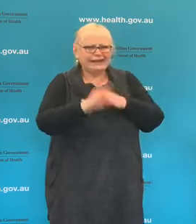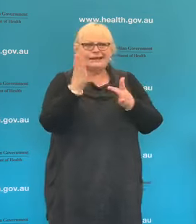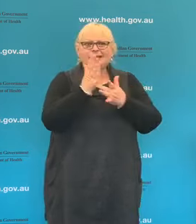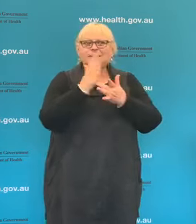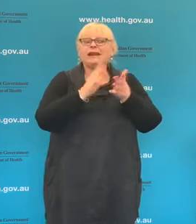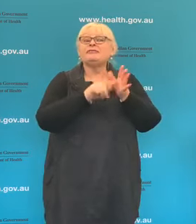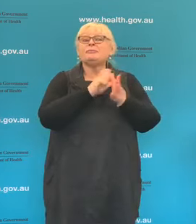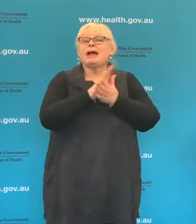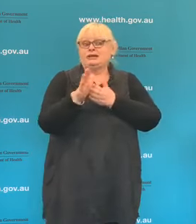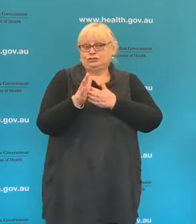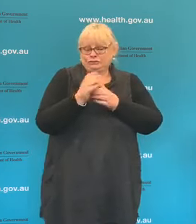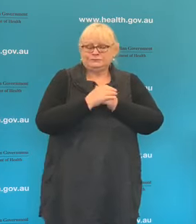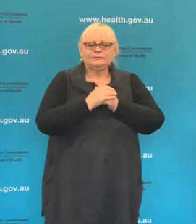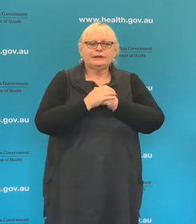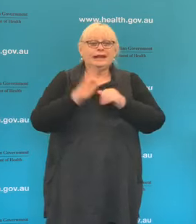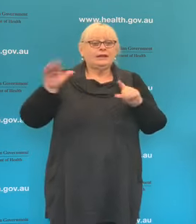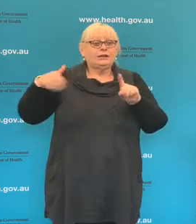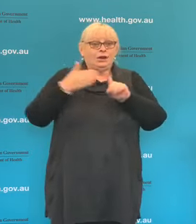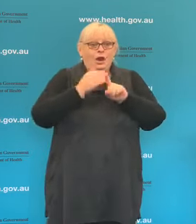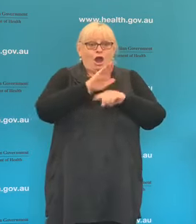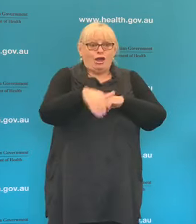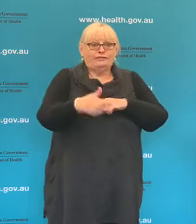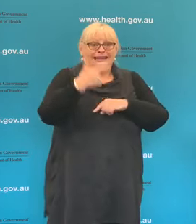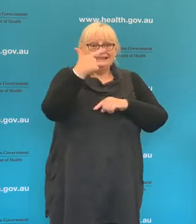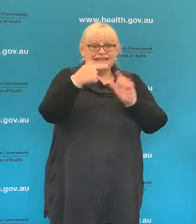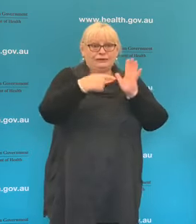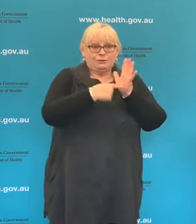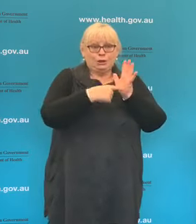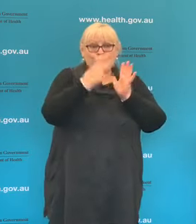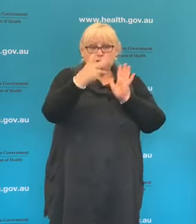and to date they've been over 7.2 million